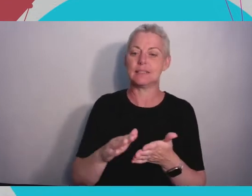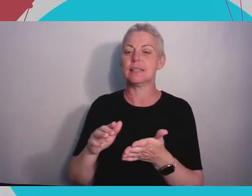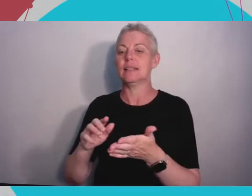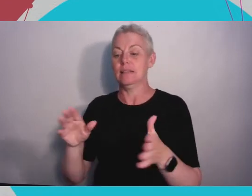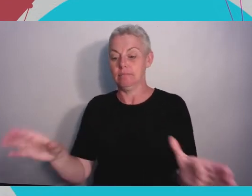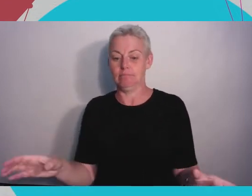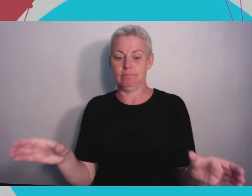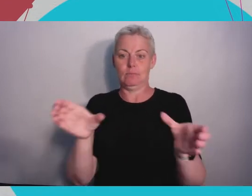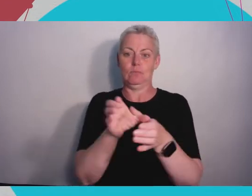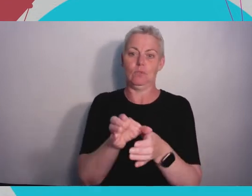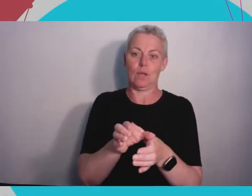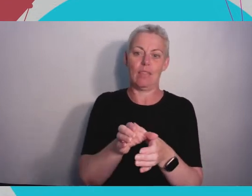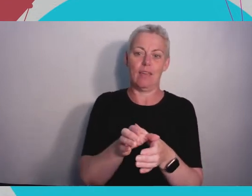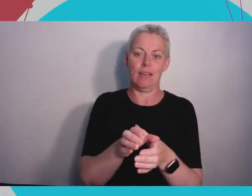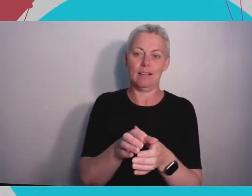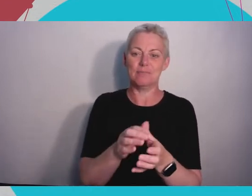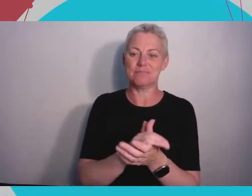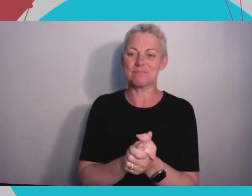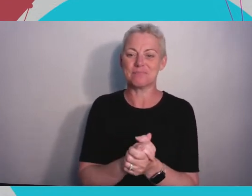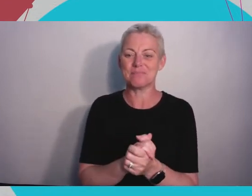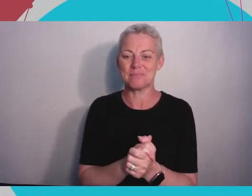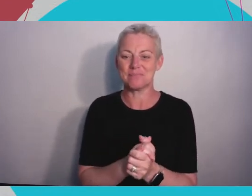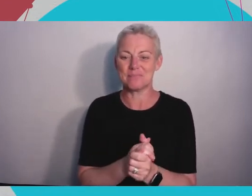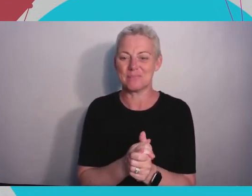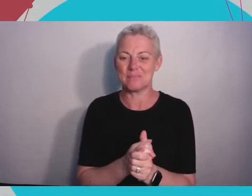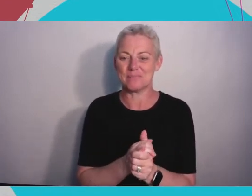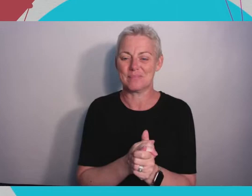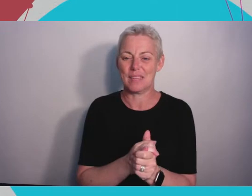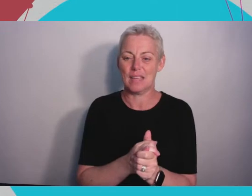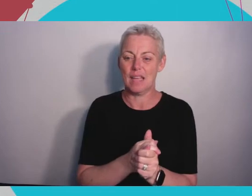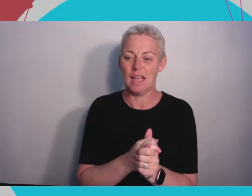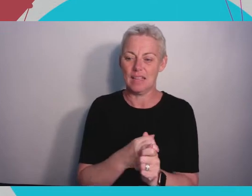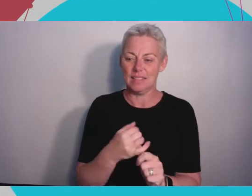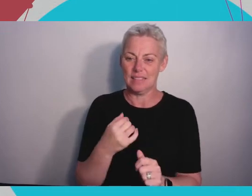of, or you know 'wouldn't it be crazy if I could start a company in Silicon Valley'.